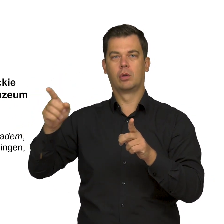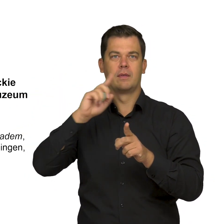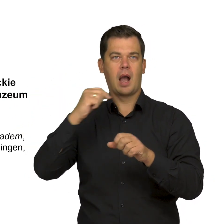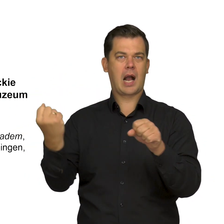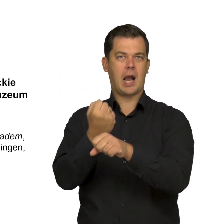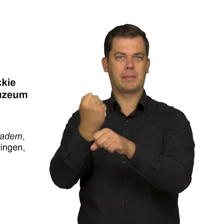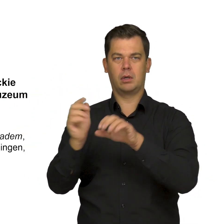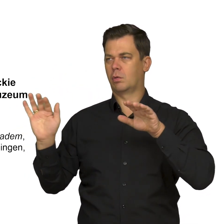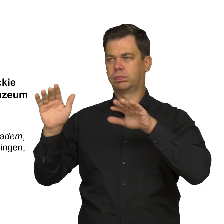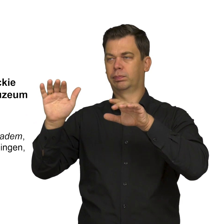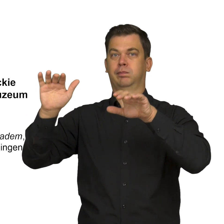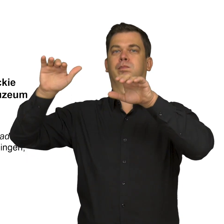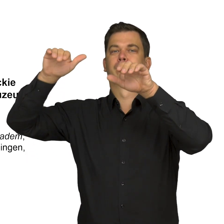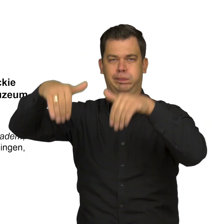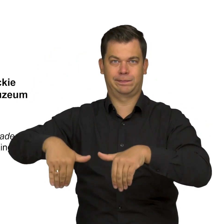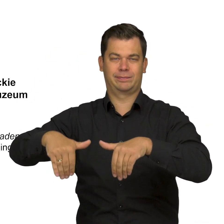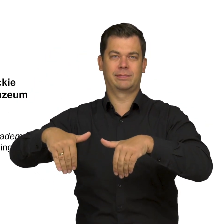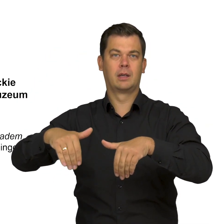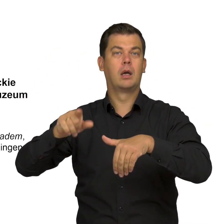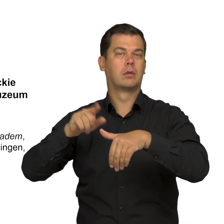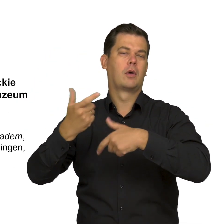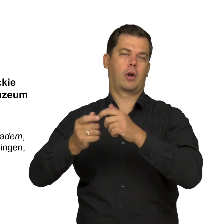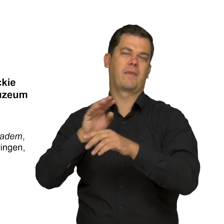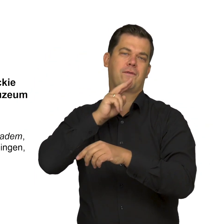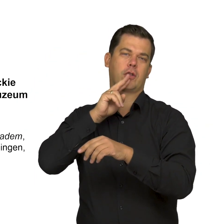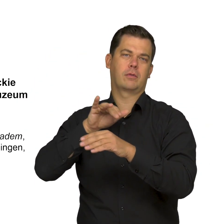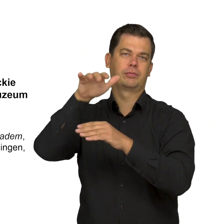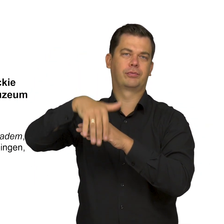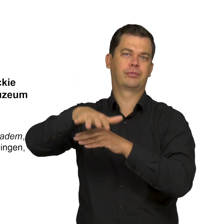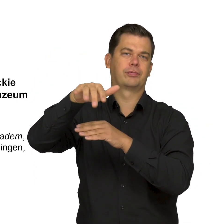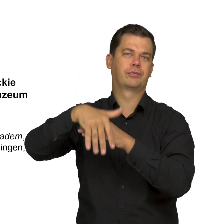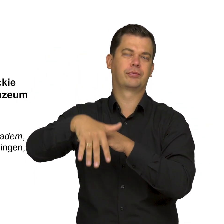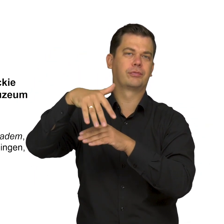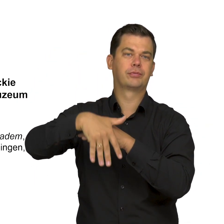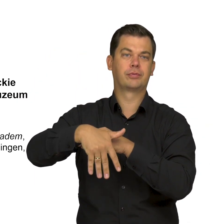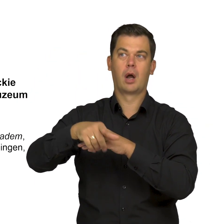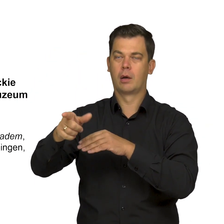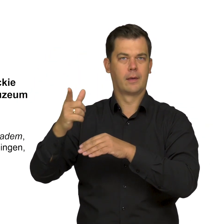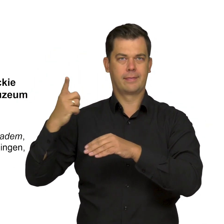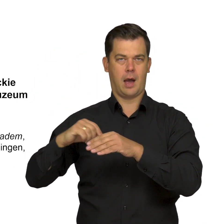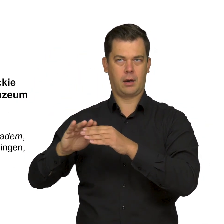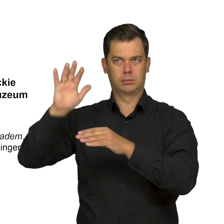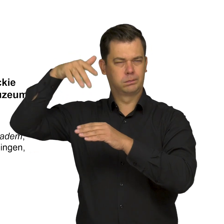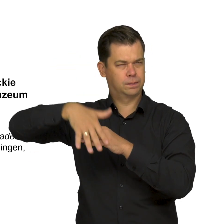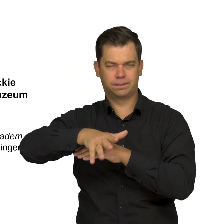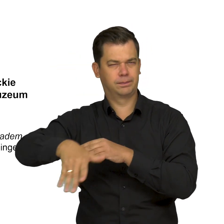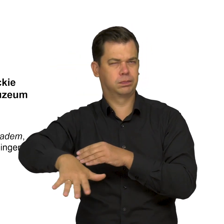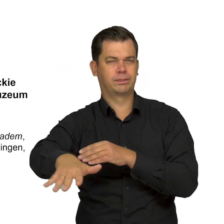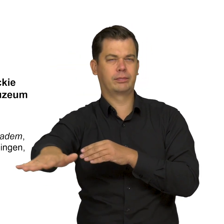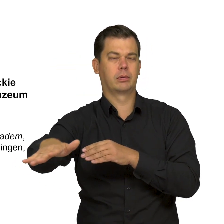the rocky river bottom goes down almost at a right angle, creating a waterfall. The water flows rapidly, gaining speed